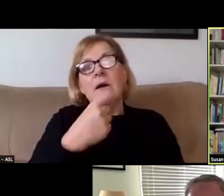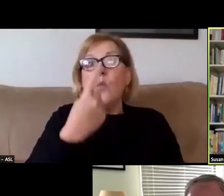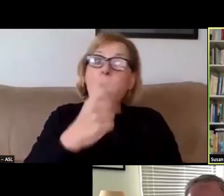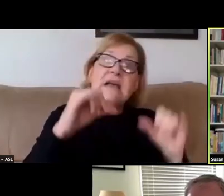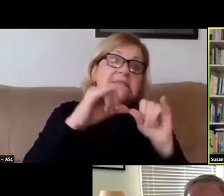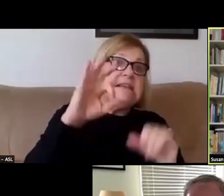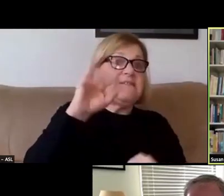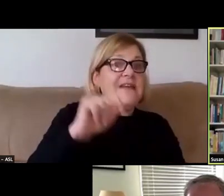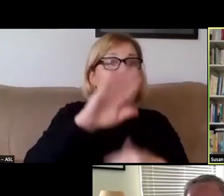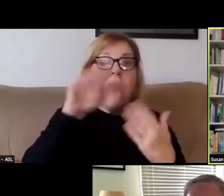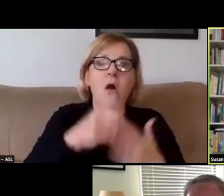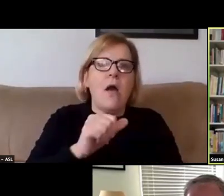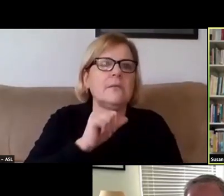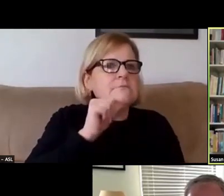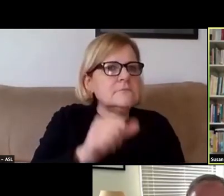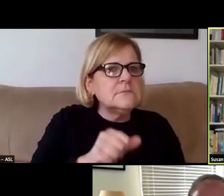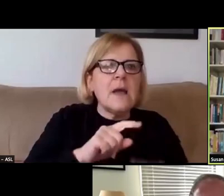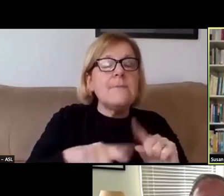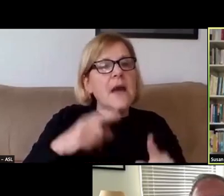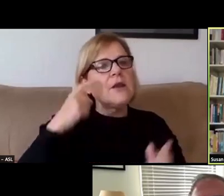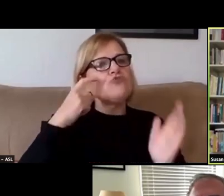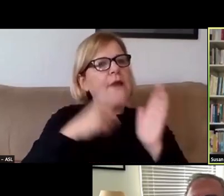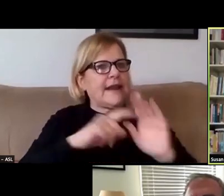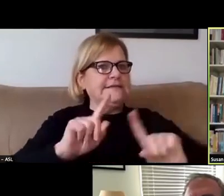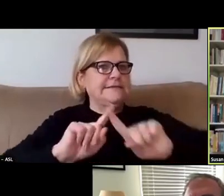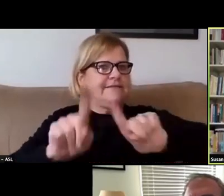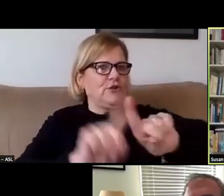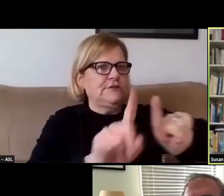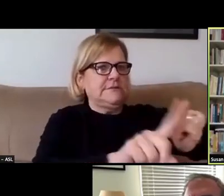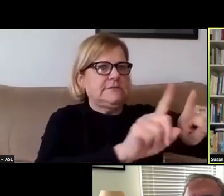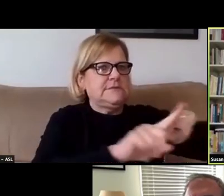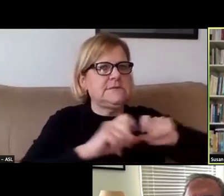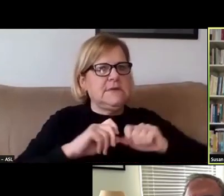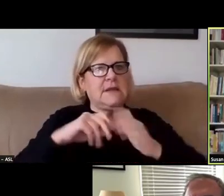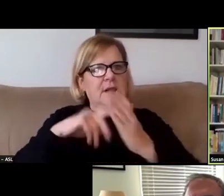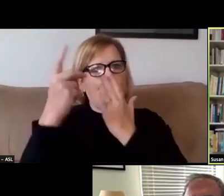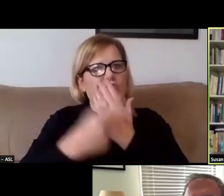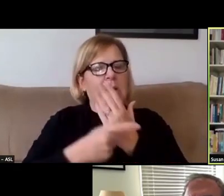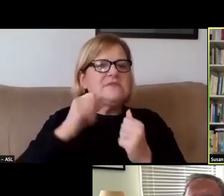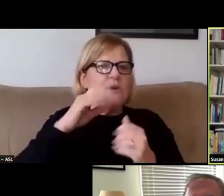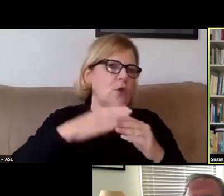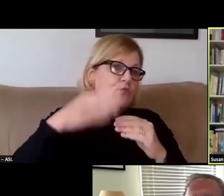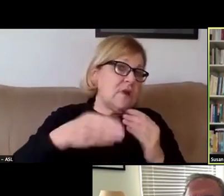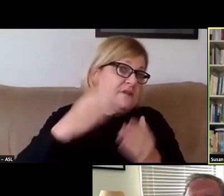but it recognizes the differences across our programs, which will result in some variation